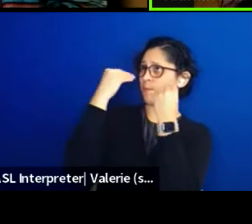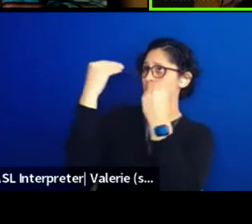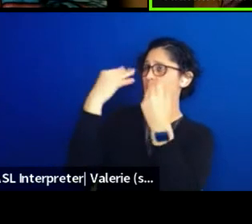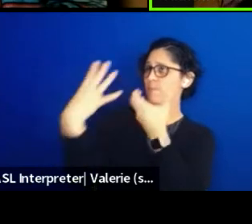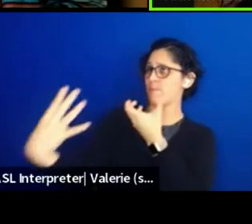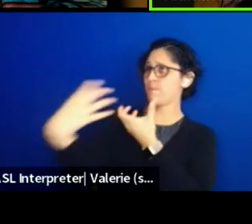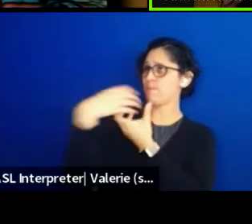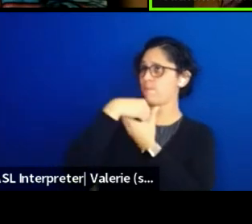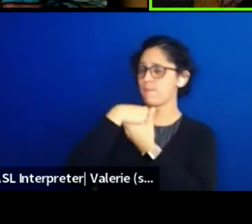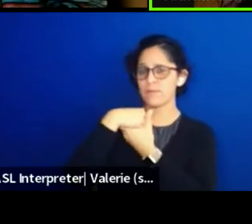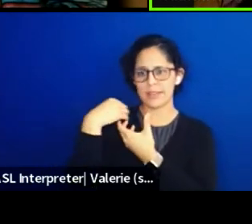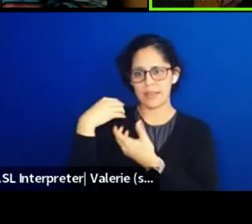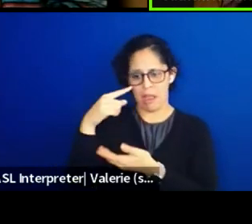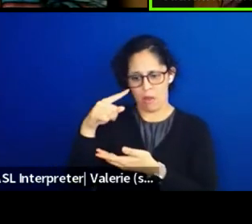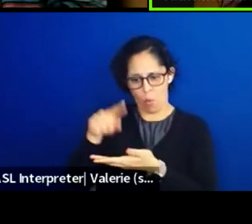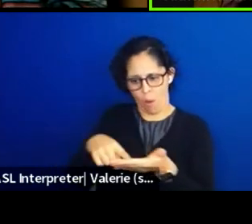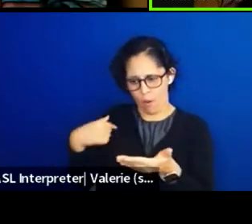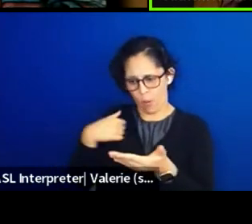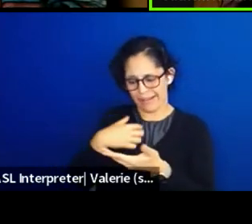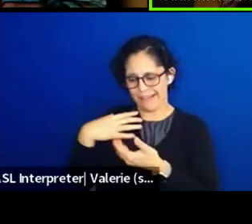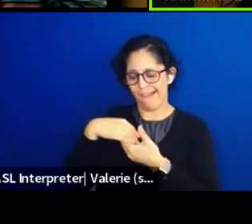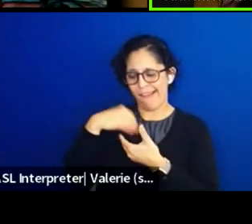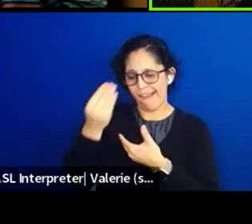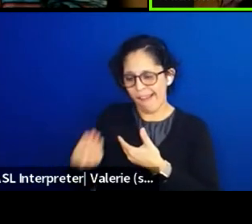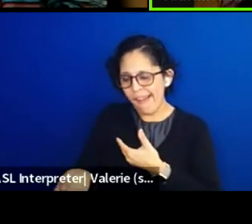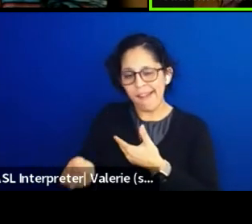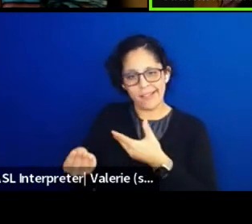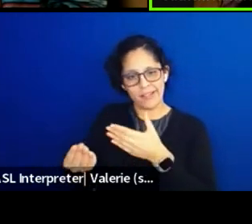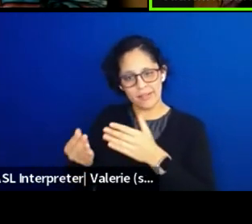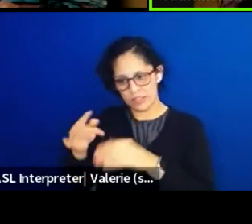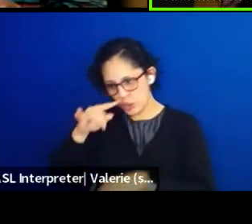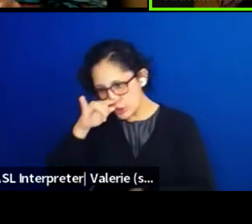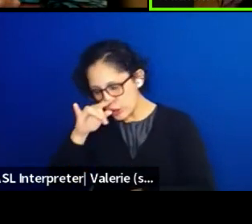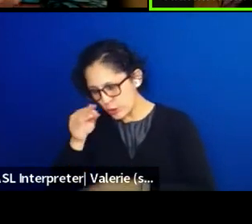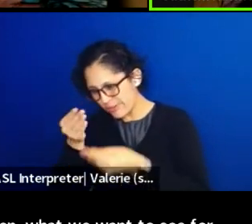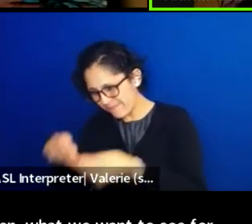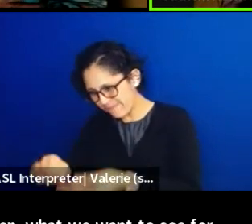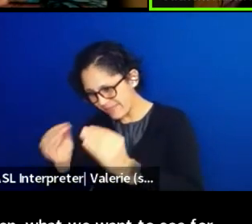what we want to see for them and what they wanna see for us.